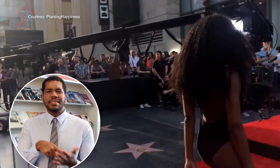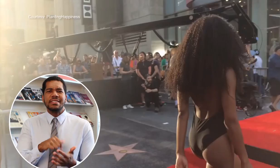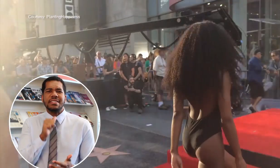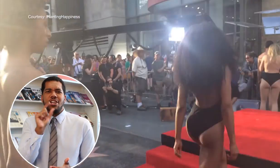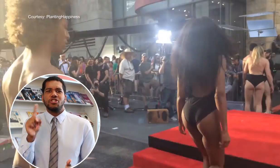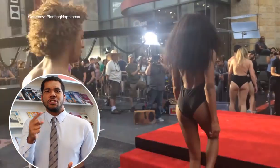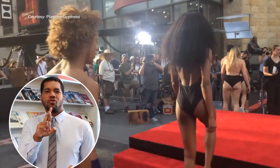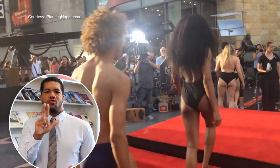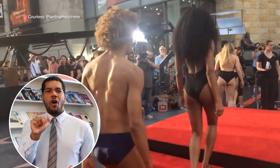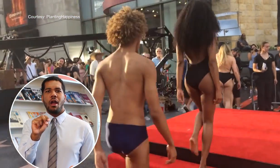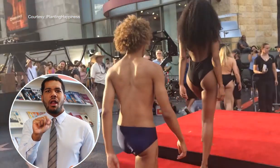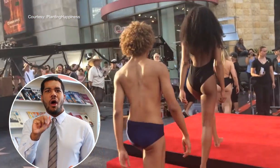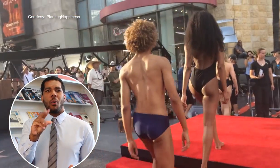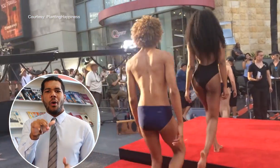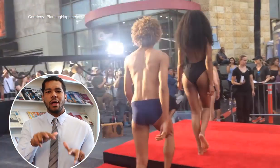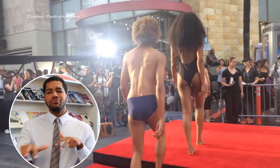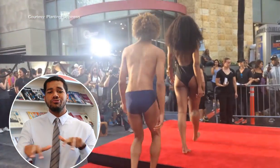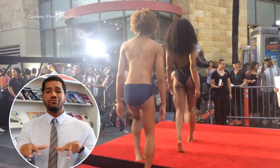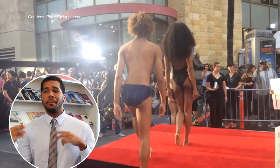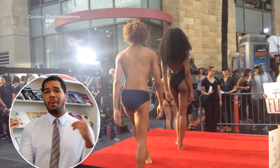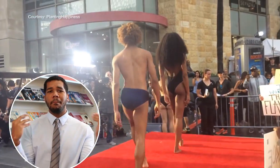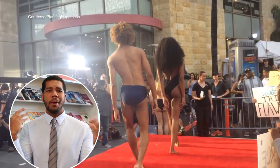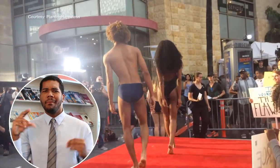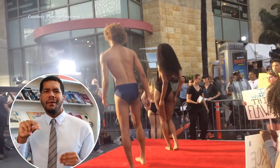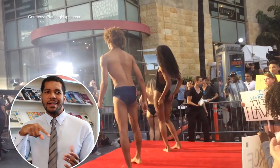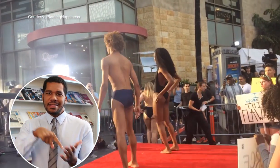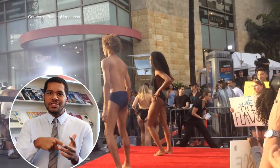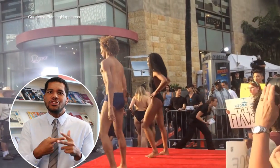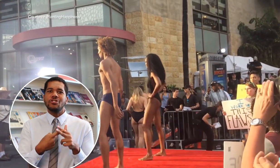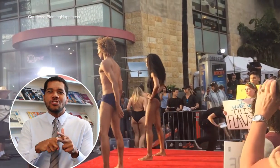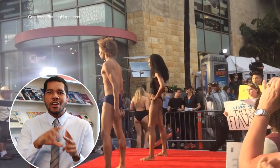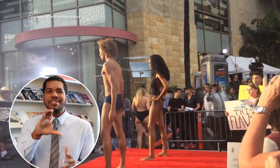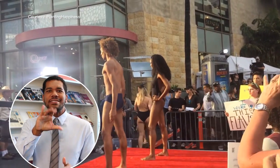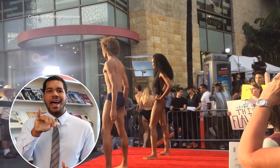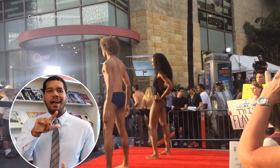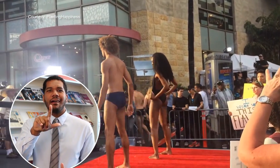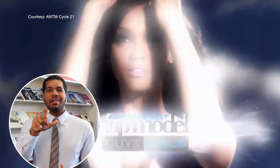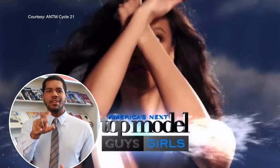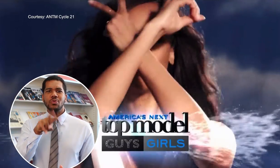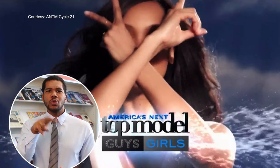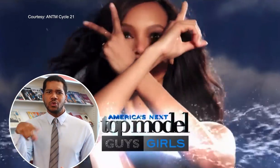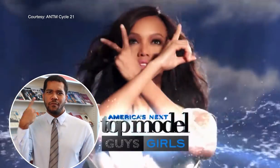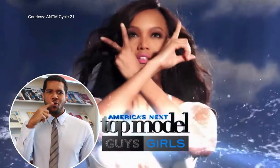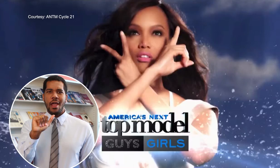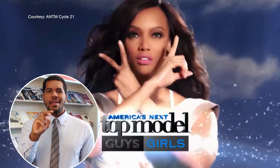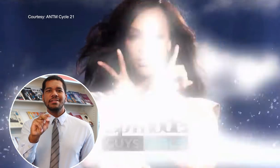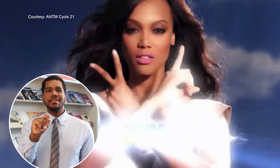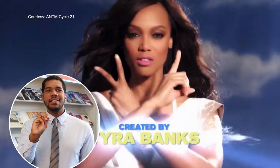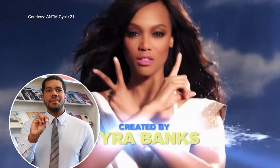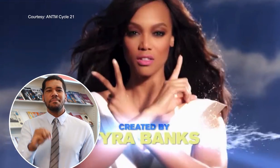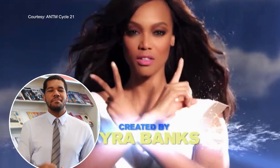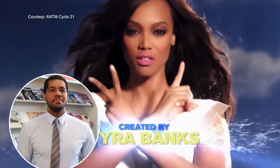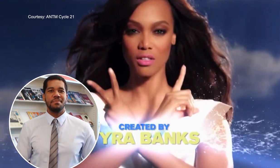This isn’t just any cat walk -- this is the start of Cycle 22 for America’s Next Top Model.